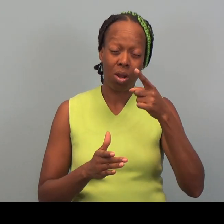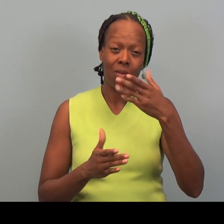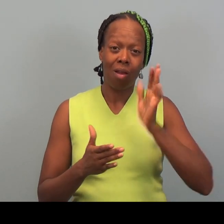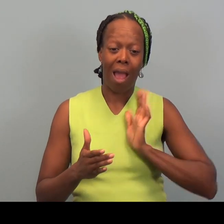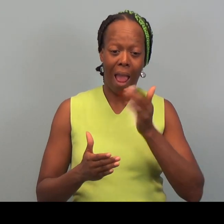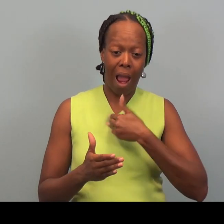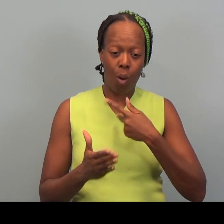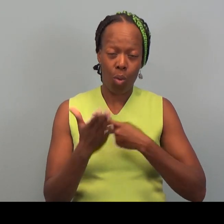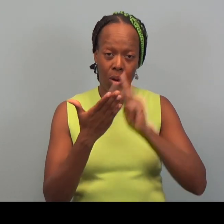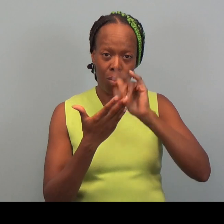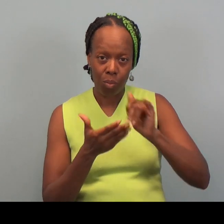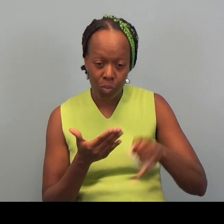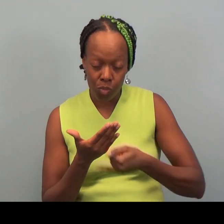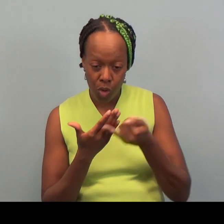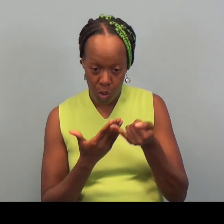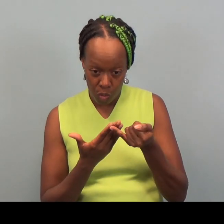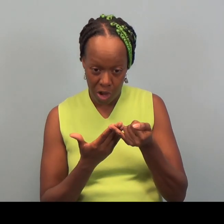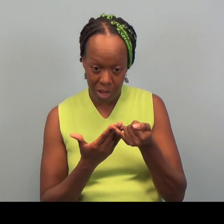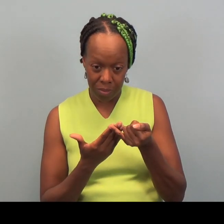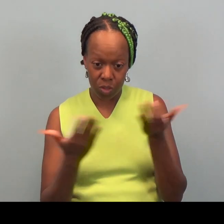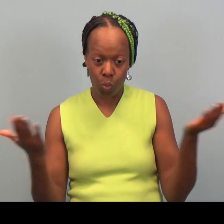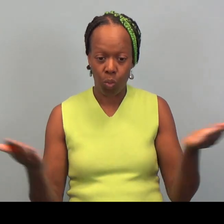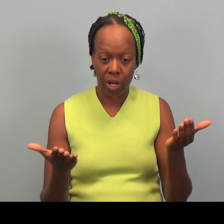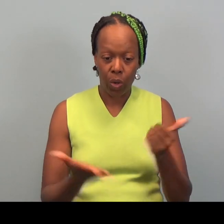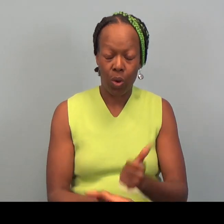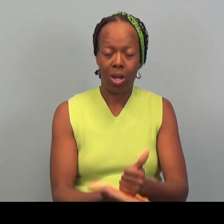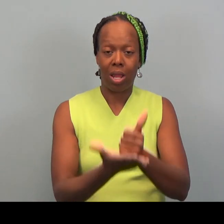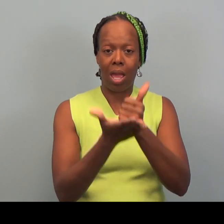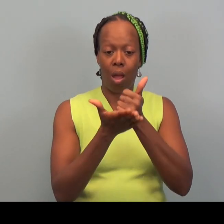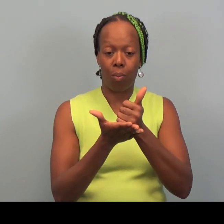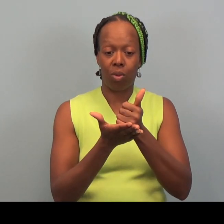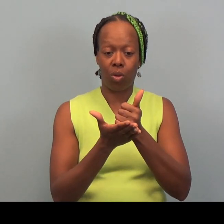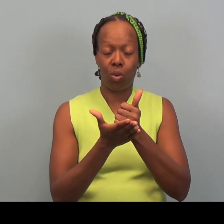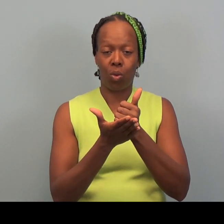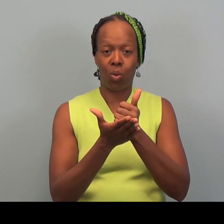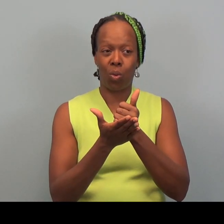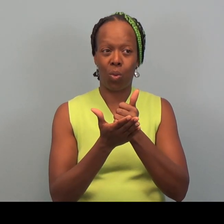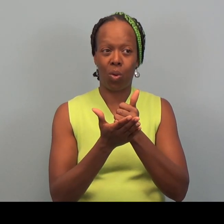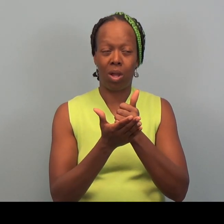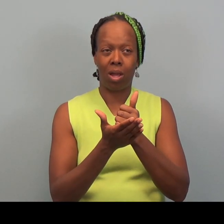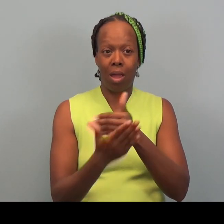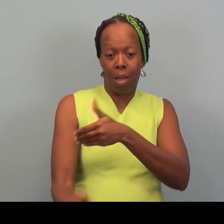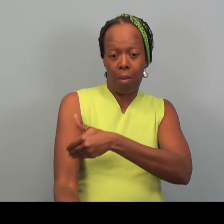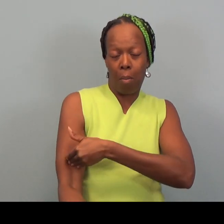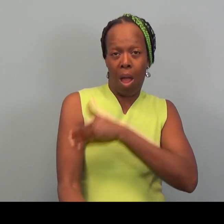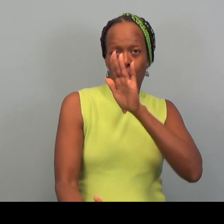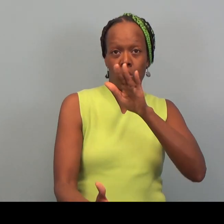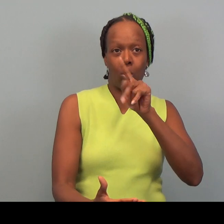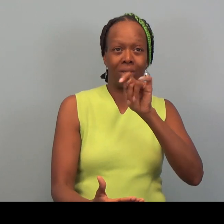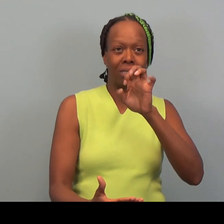and we are here to help you leverage your tax refund